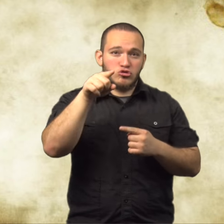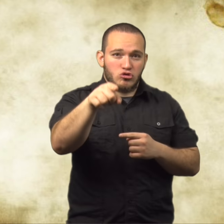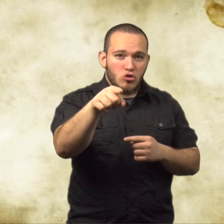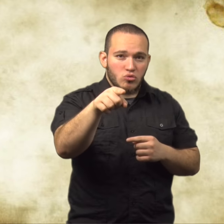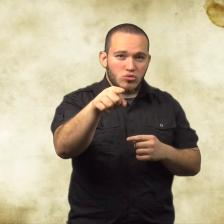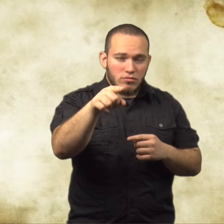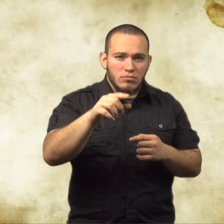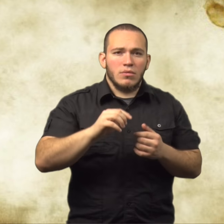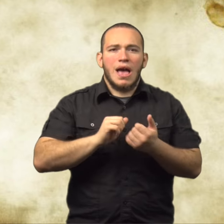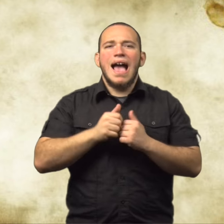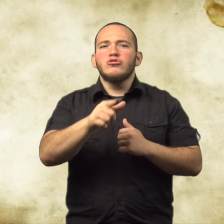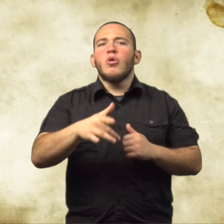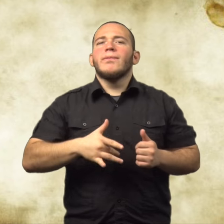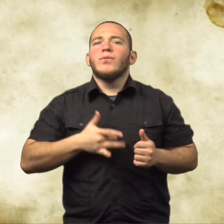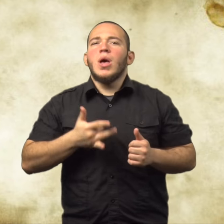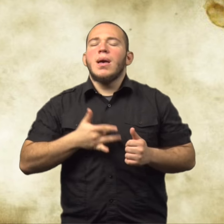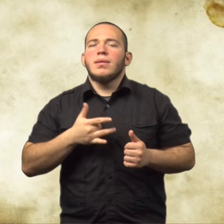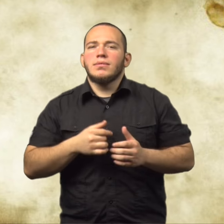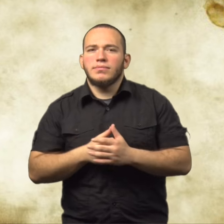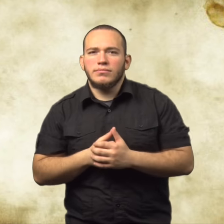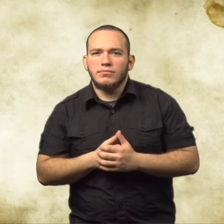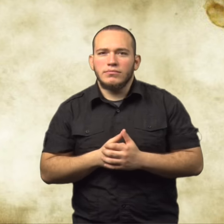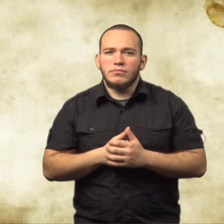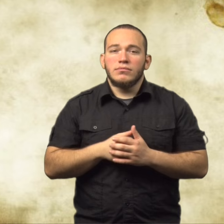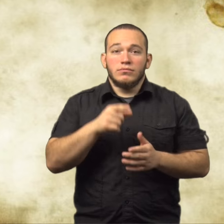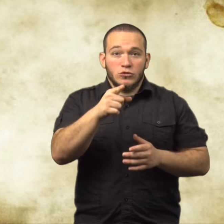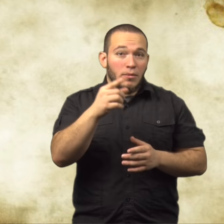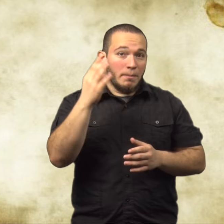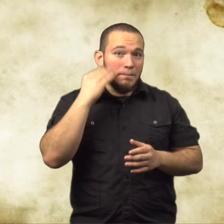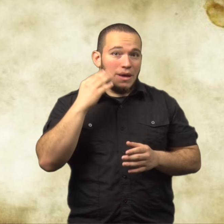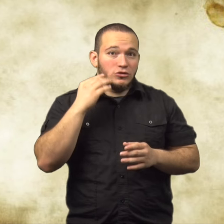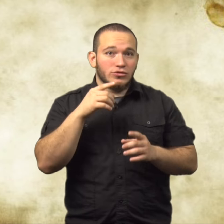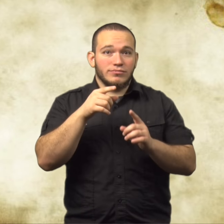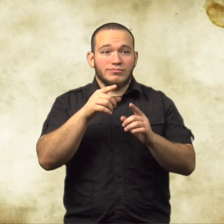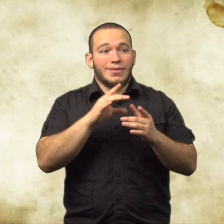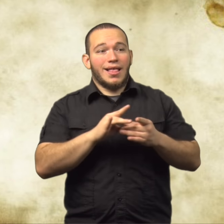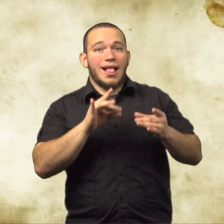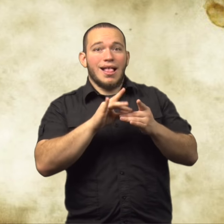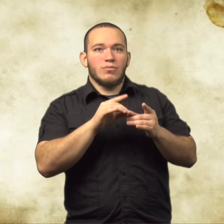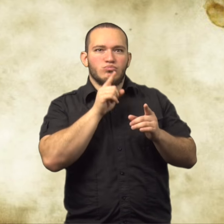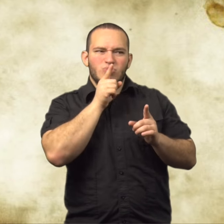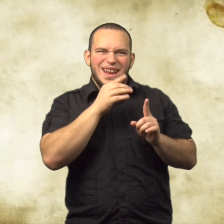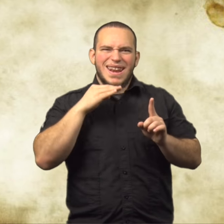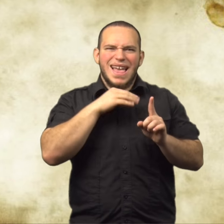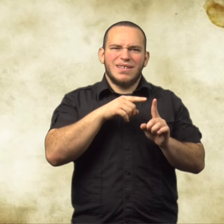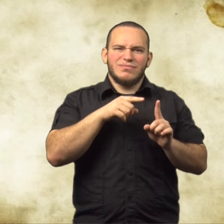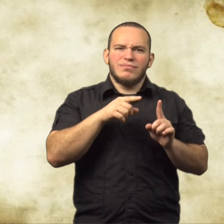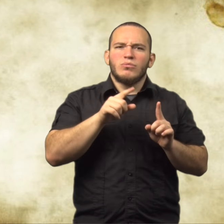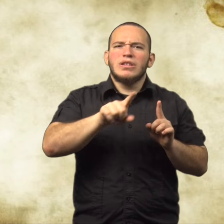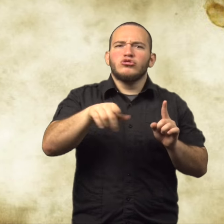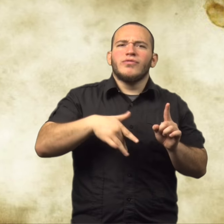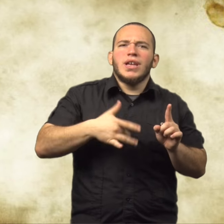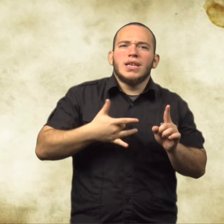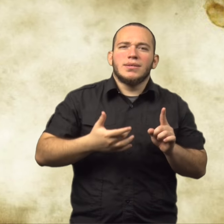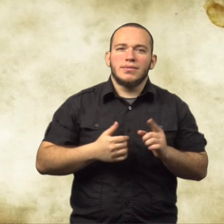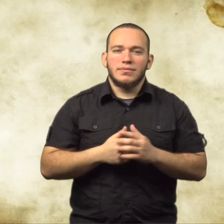Has somebody lied to you before and if so how did you feel? Have you lied to somebody else before?